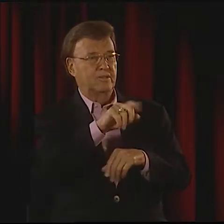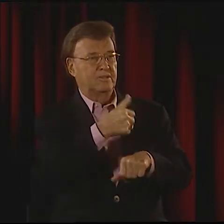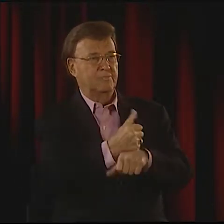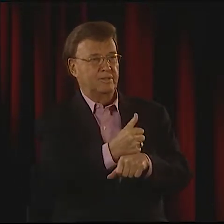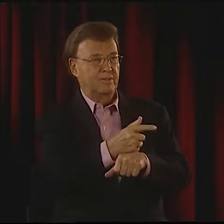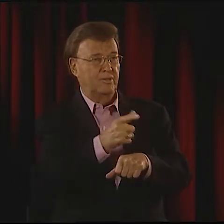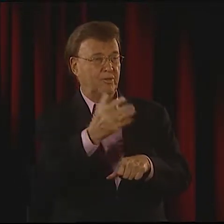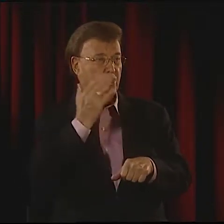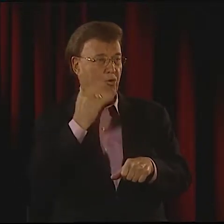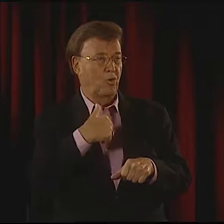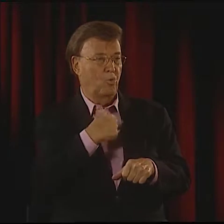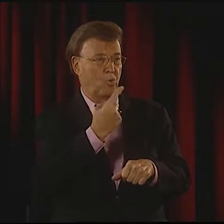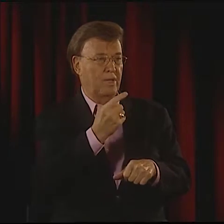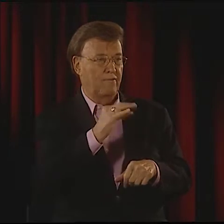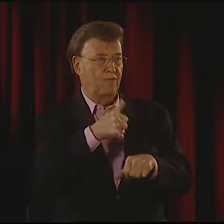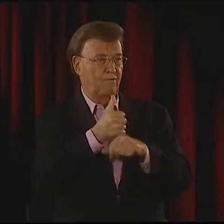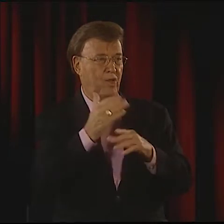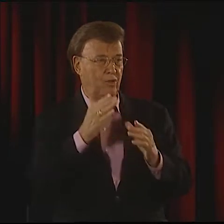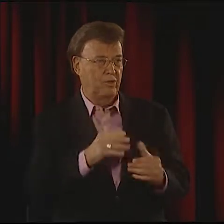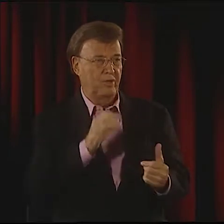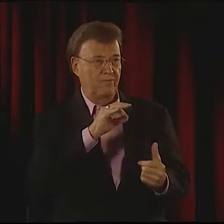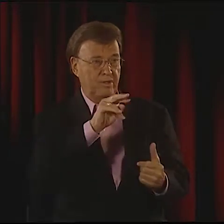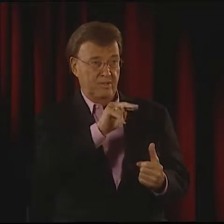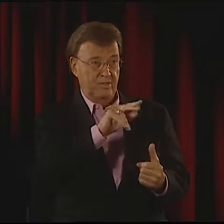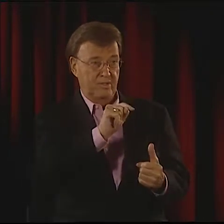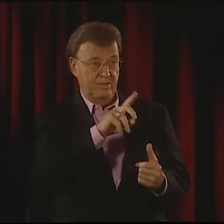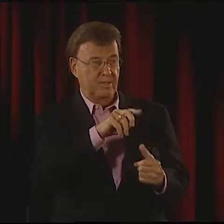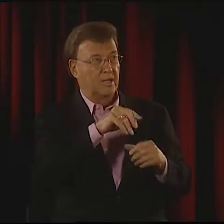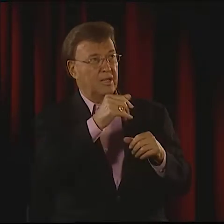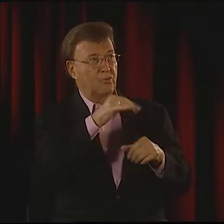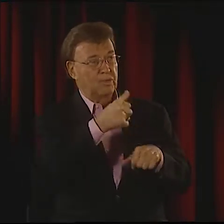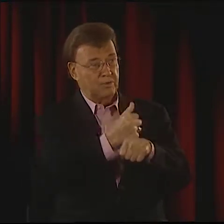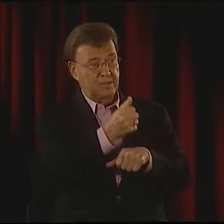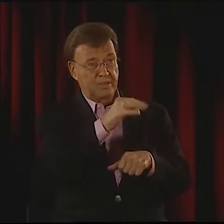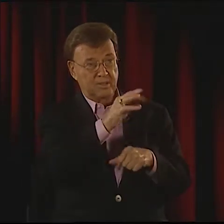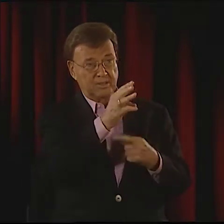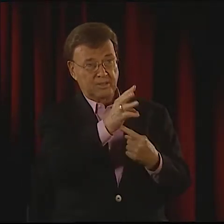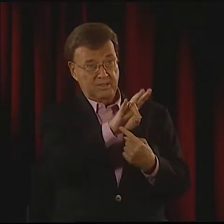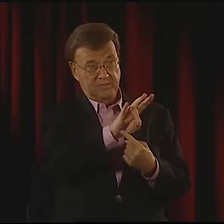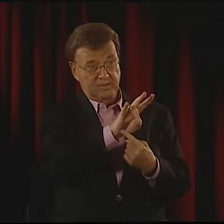BUT YOU KNOW BASICALLY IF WAS JUST A FEW YEARS AFTER NTD WAS FOUNDED.